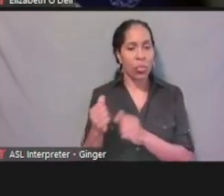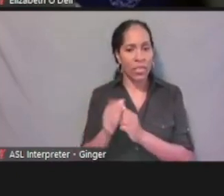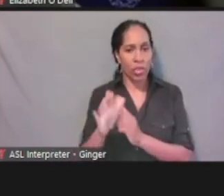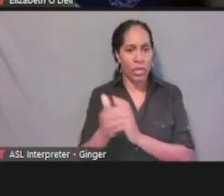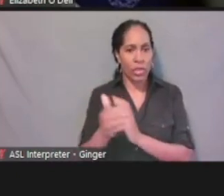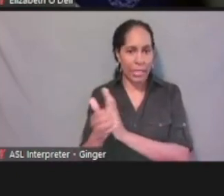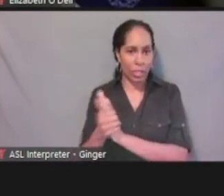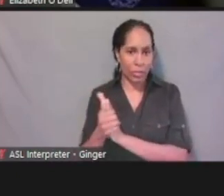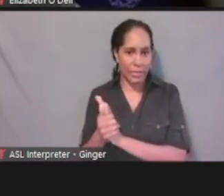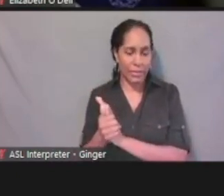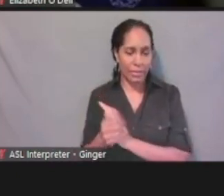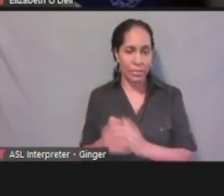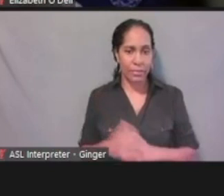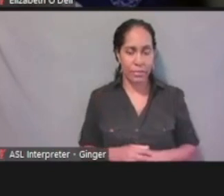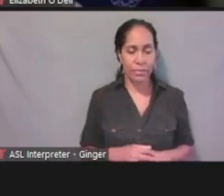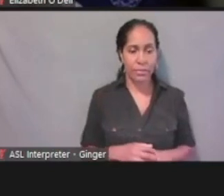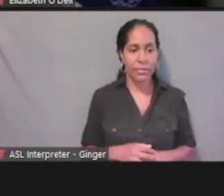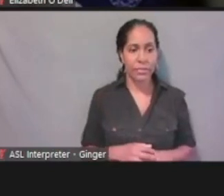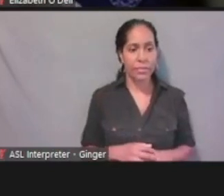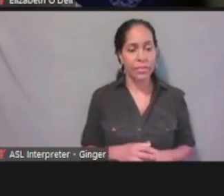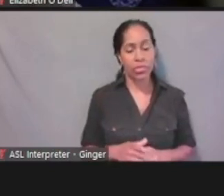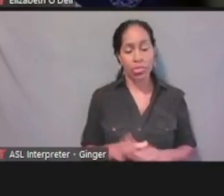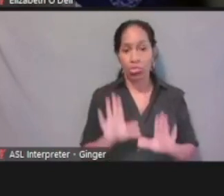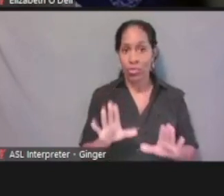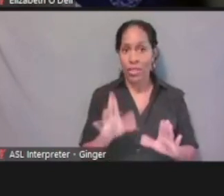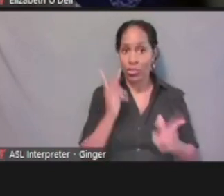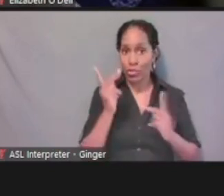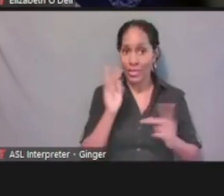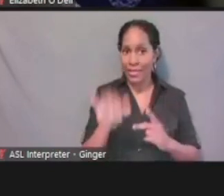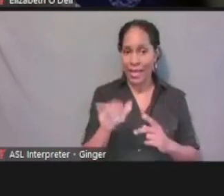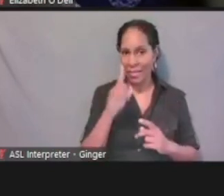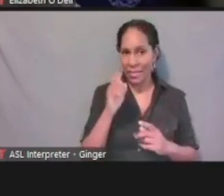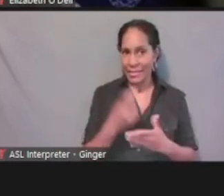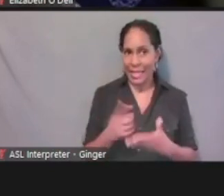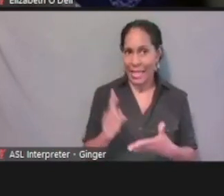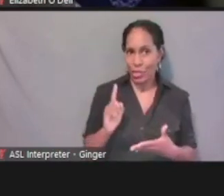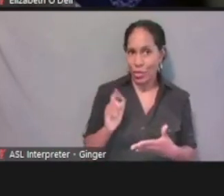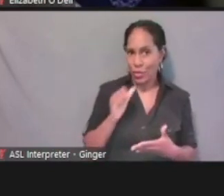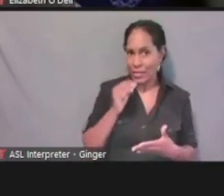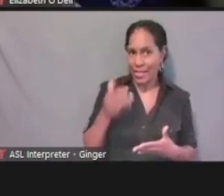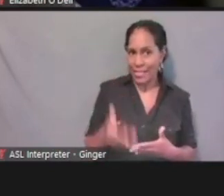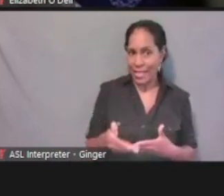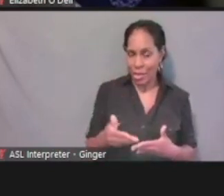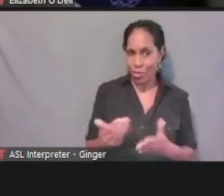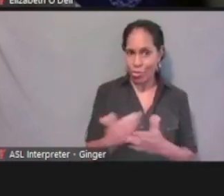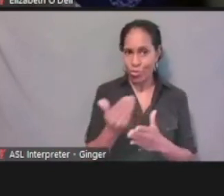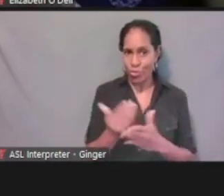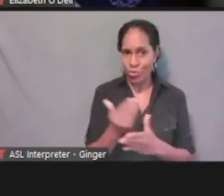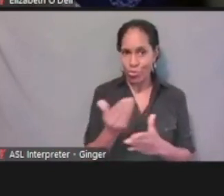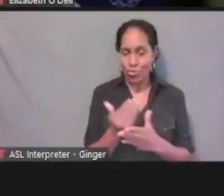so that was great to see that 'cause that wasn't there last week. Again, it's new stuff that will be coming out